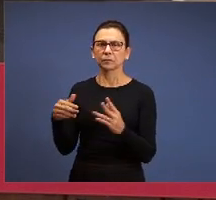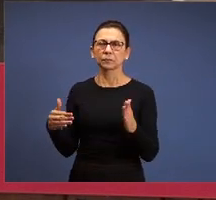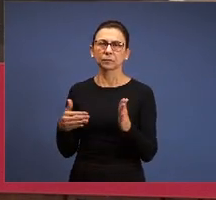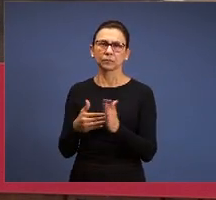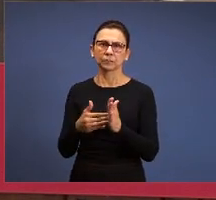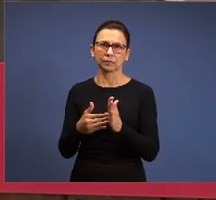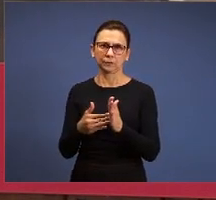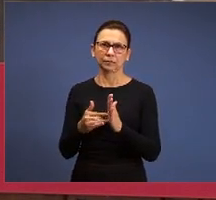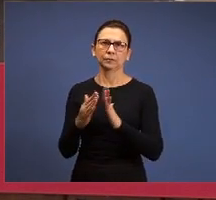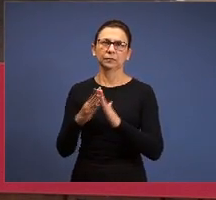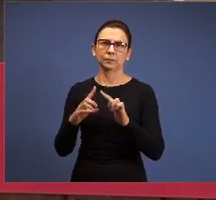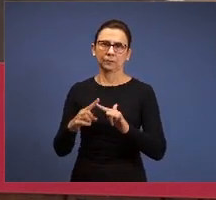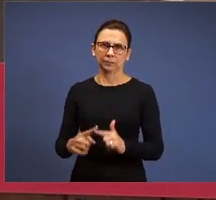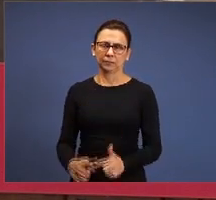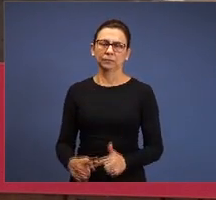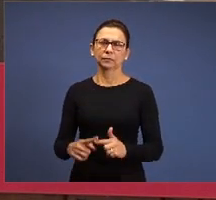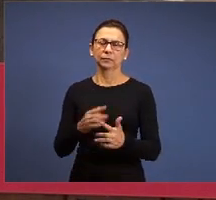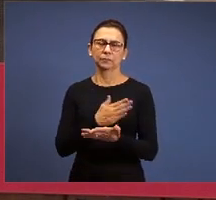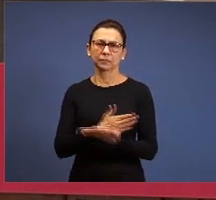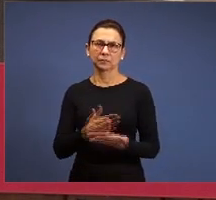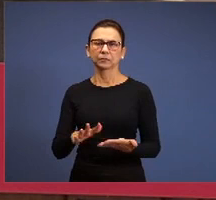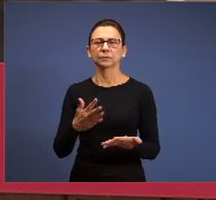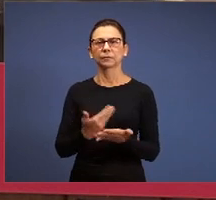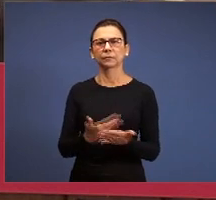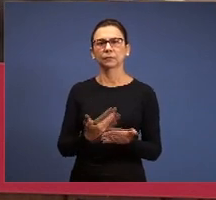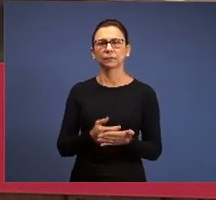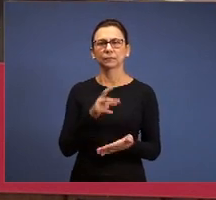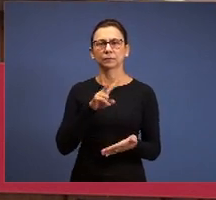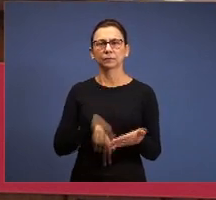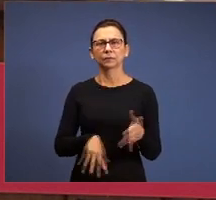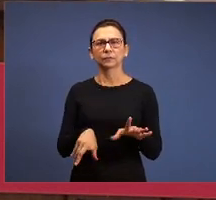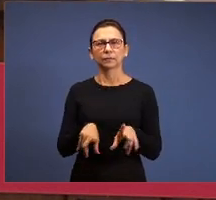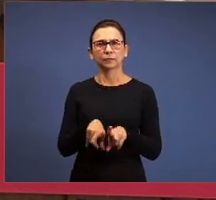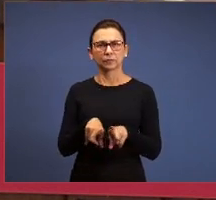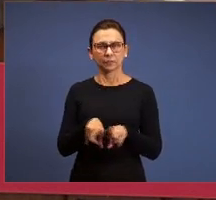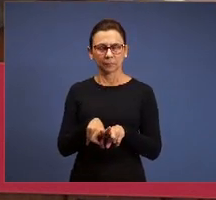start to study and read too. See, brethren,